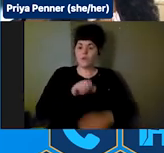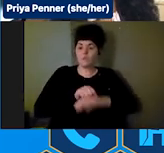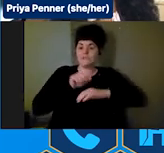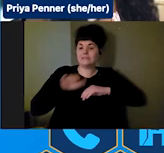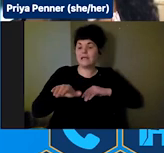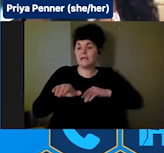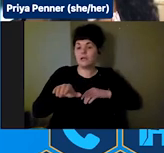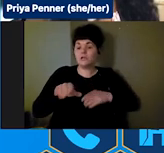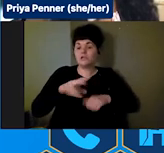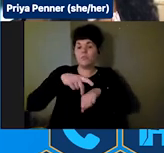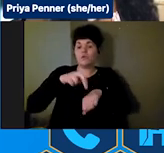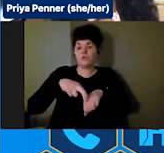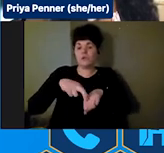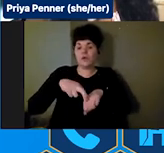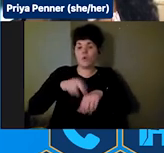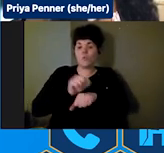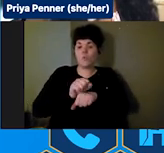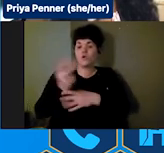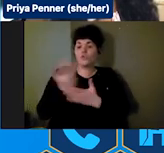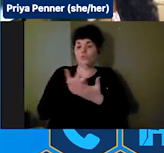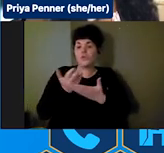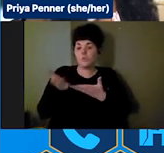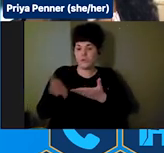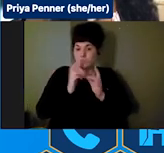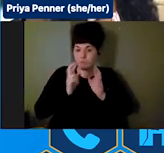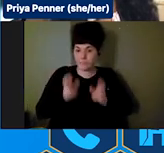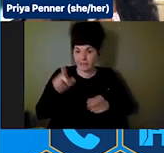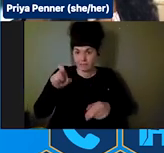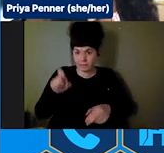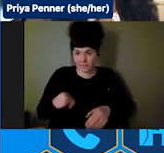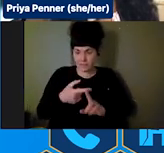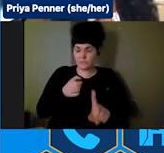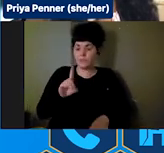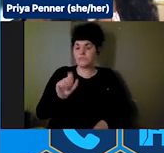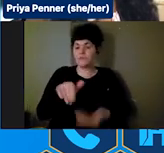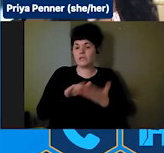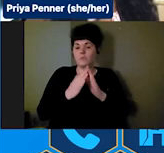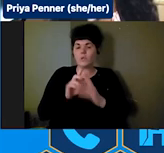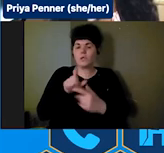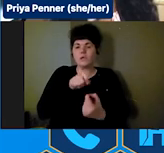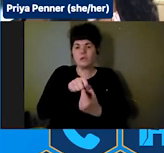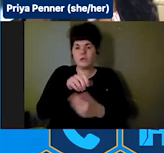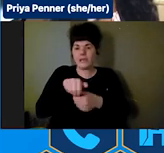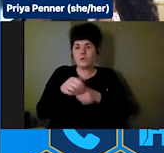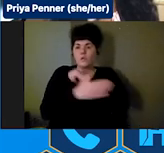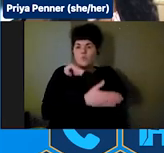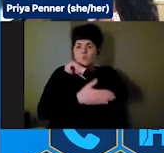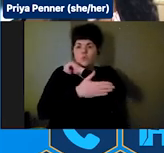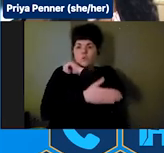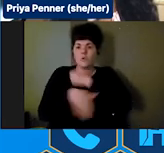responding to needs throughout the Disability Community and particularly in rural areas of the island and interior of the